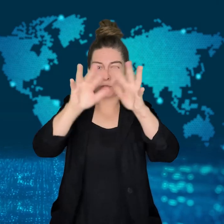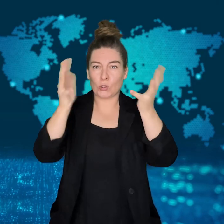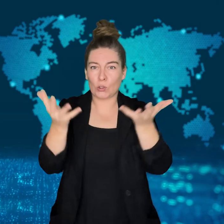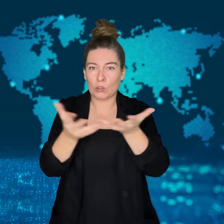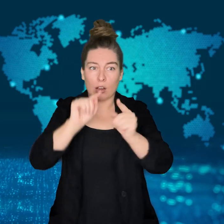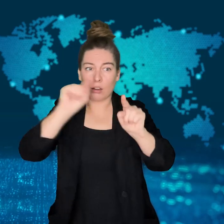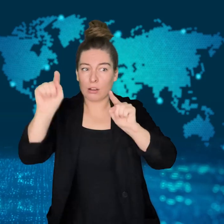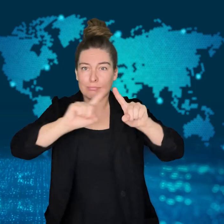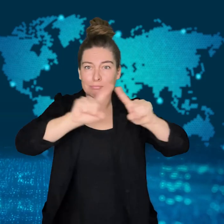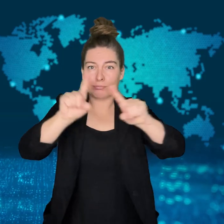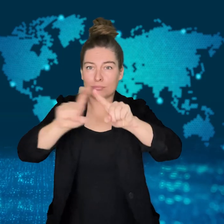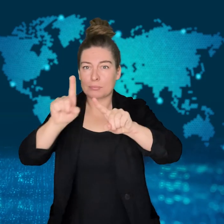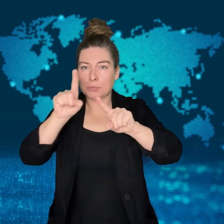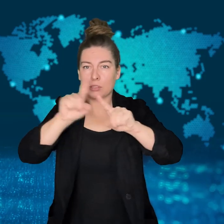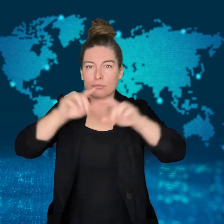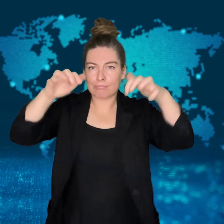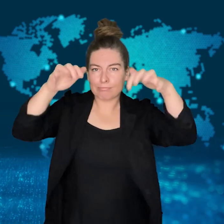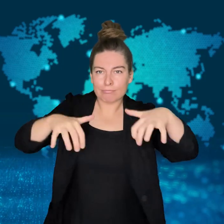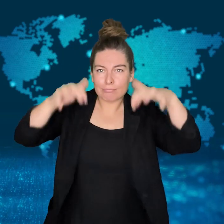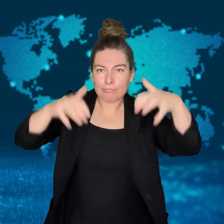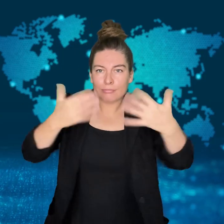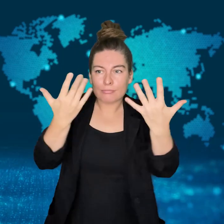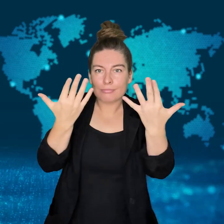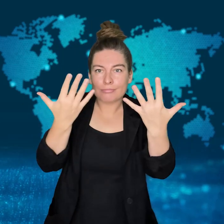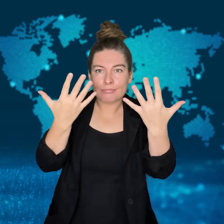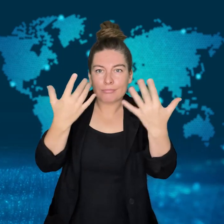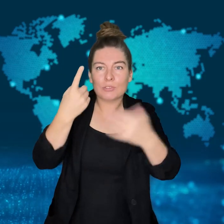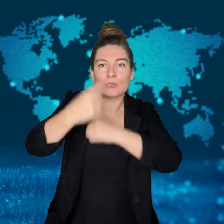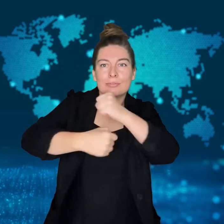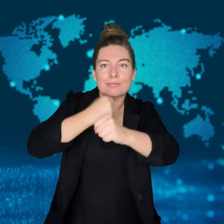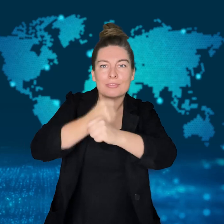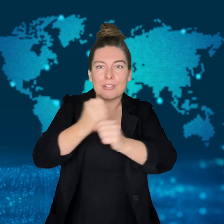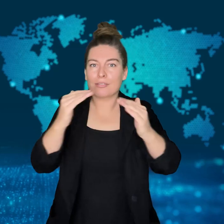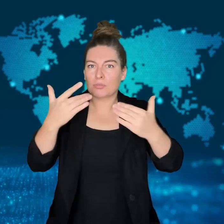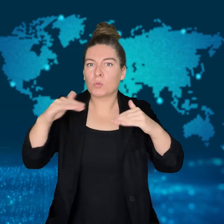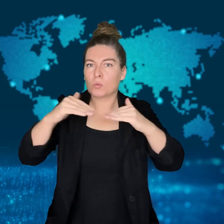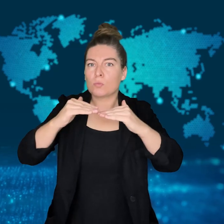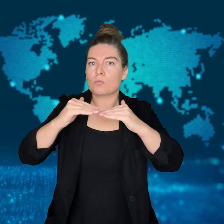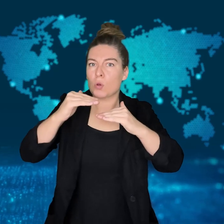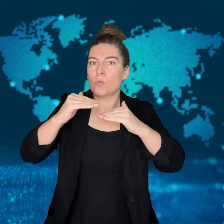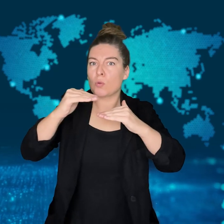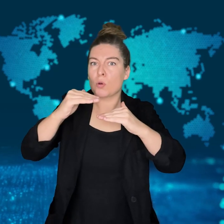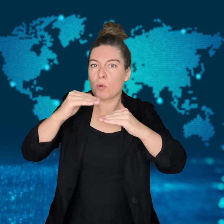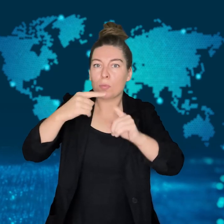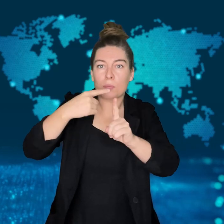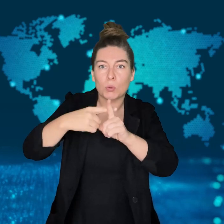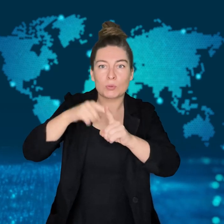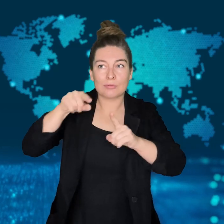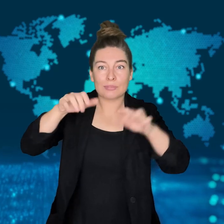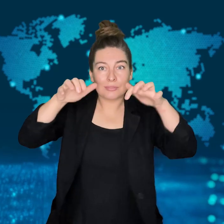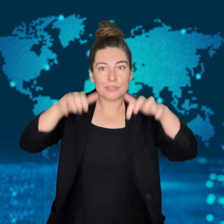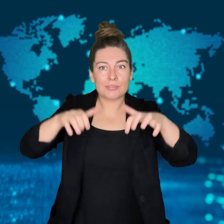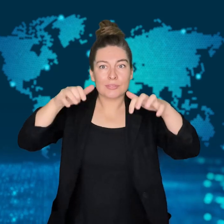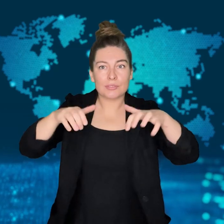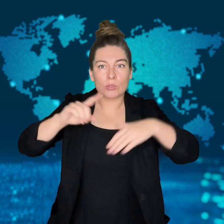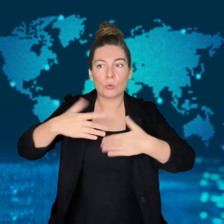Weather all over the world is impacted, with some areas experiencing drought